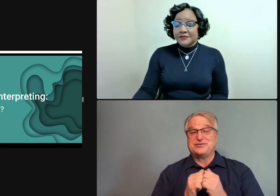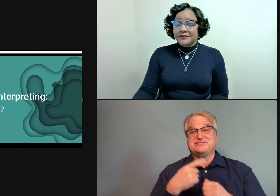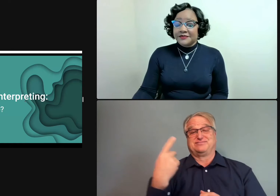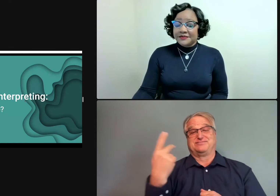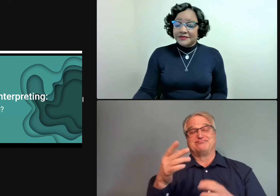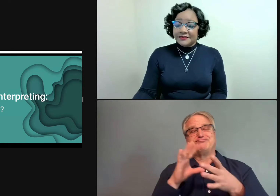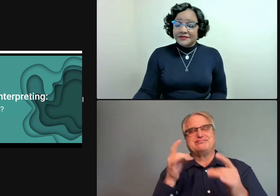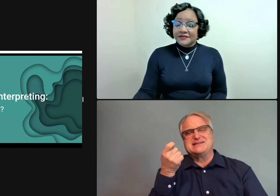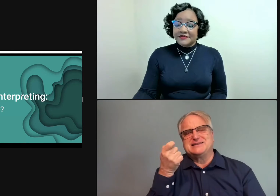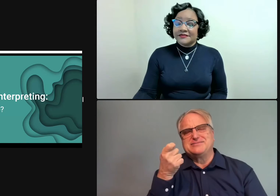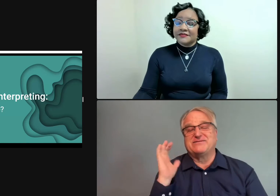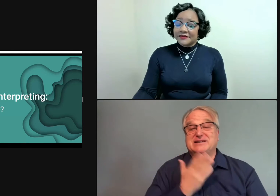of how to improve the interpreting field.